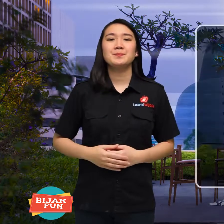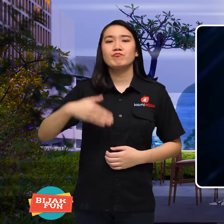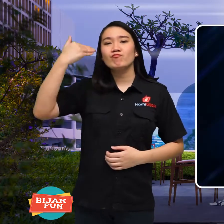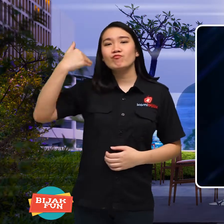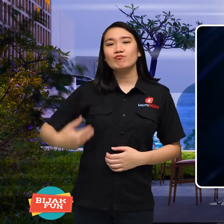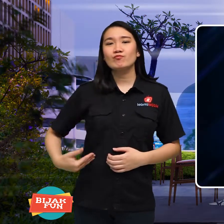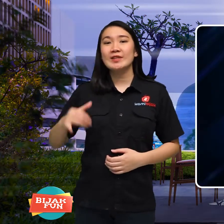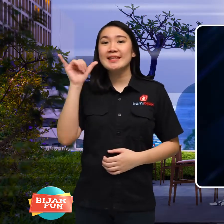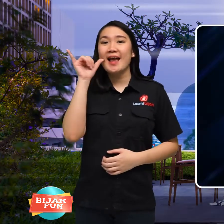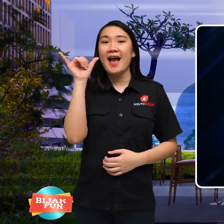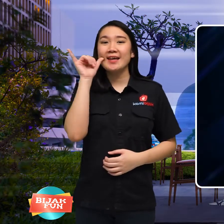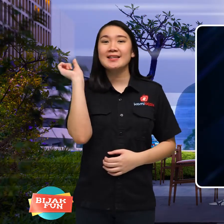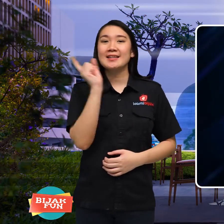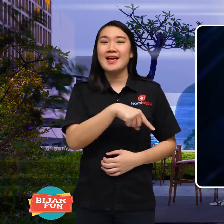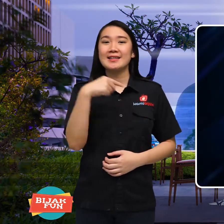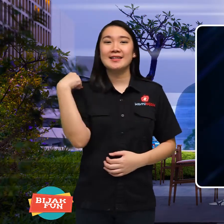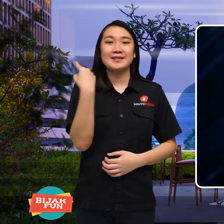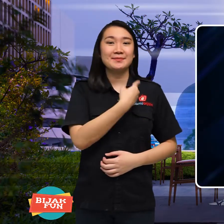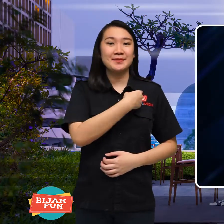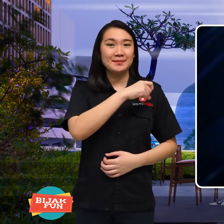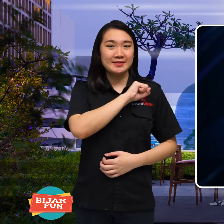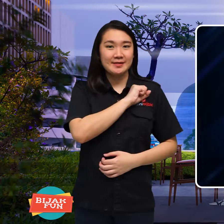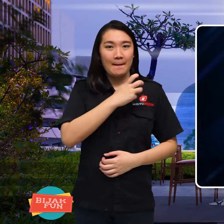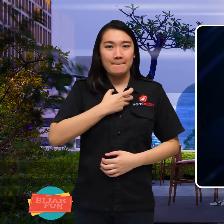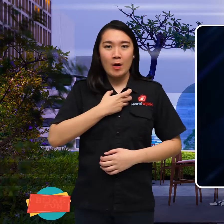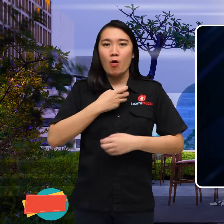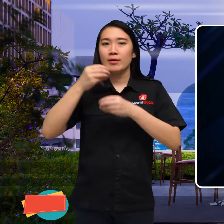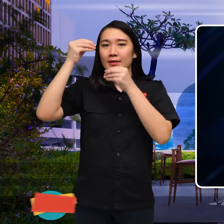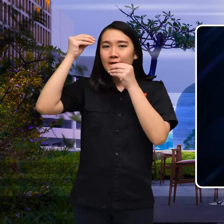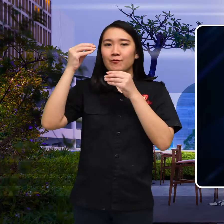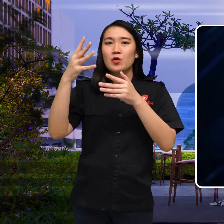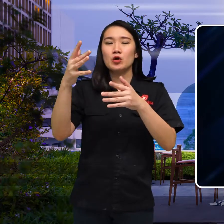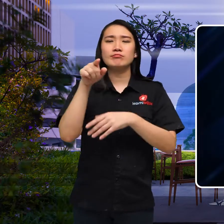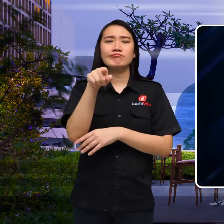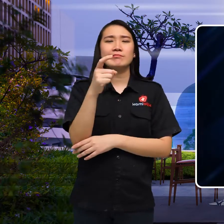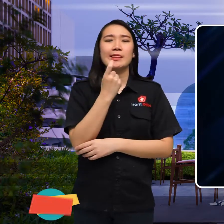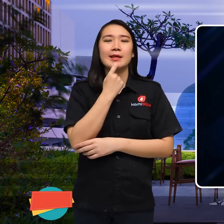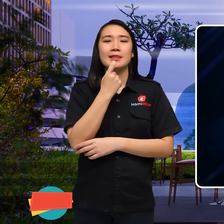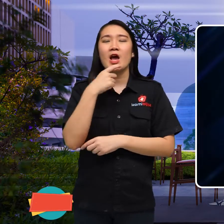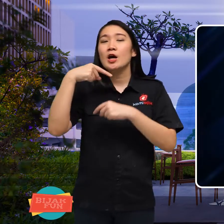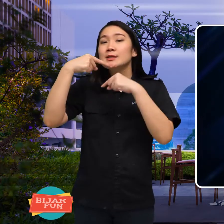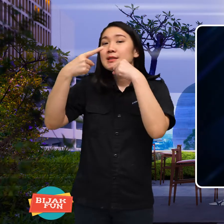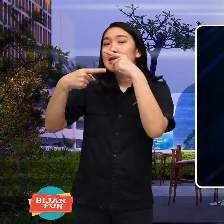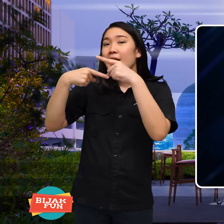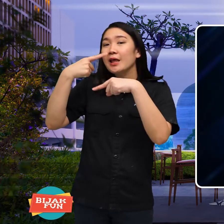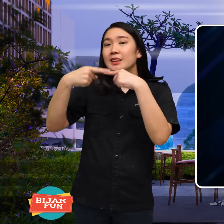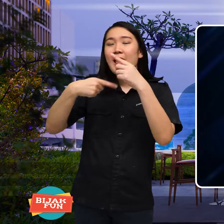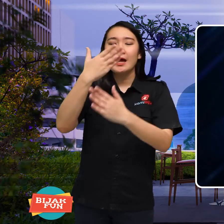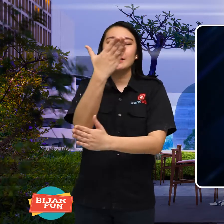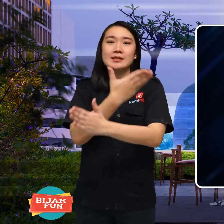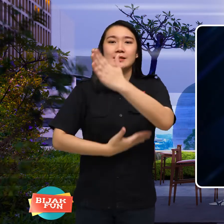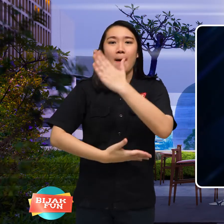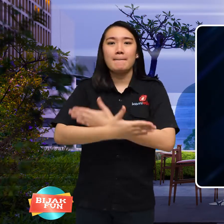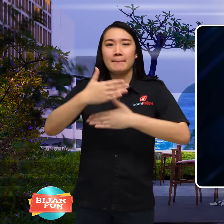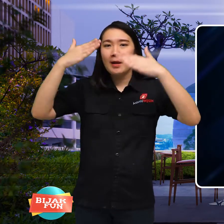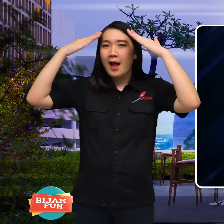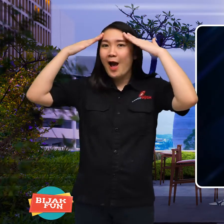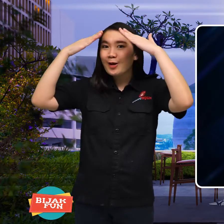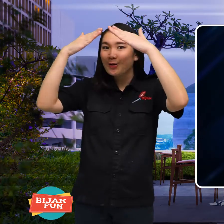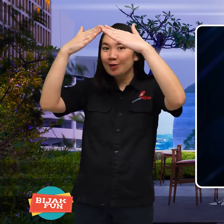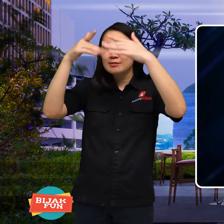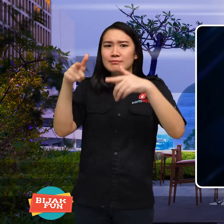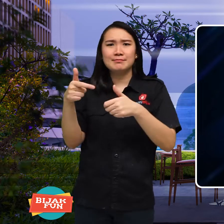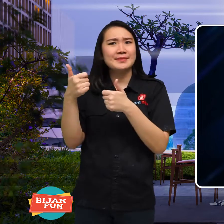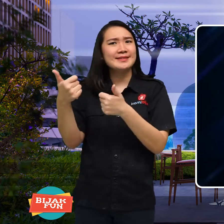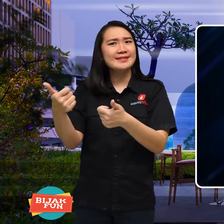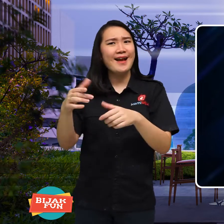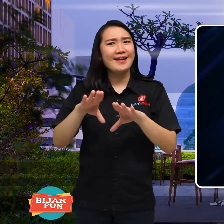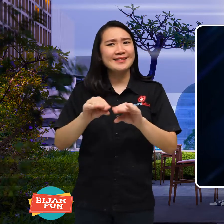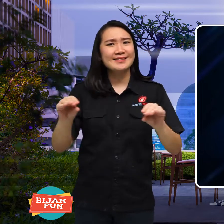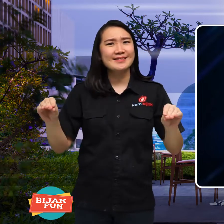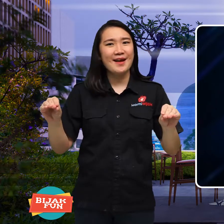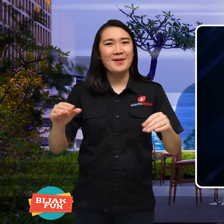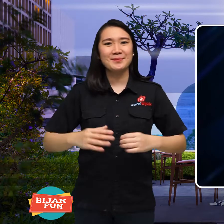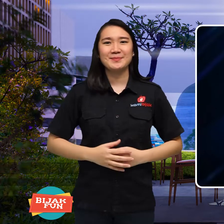I'm Yani from Us, Wise wants to convey Autistic Disability stories can work.